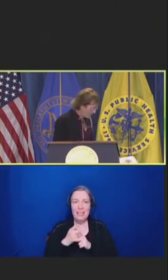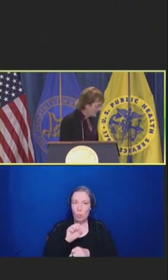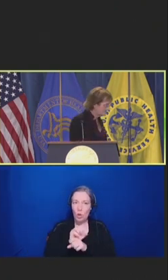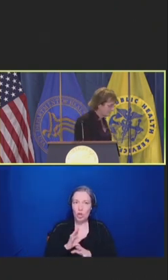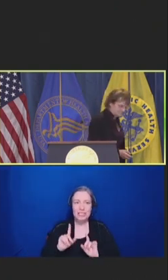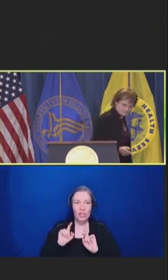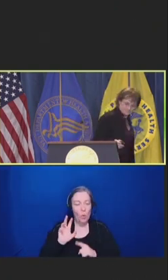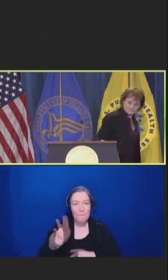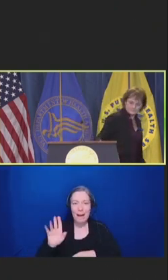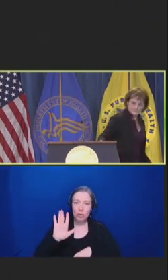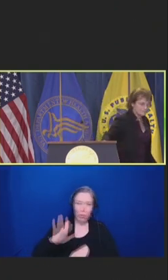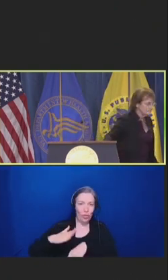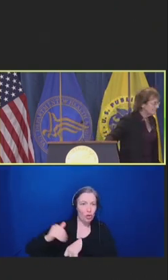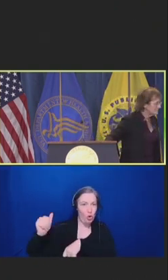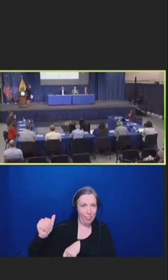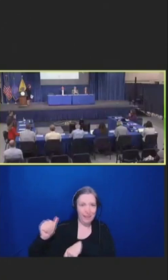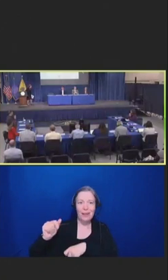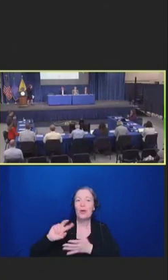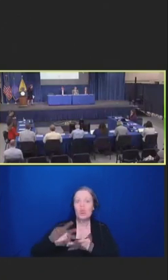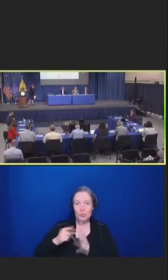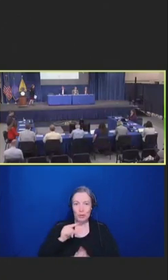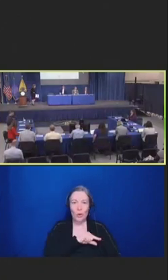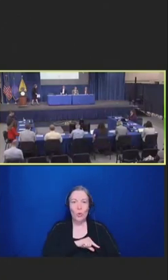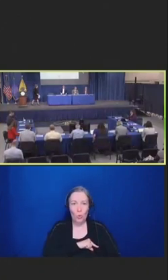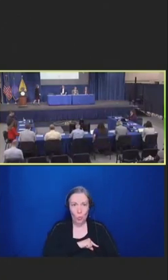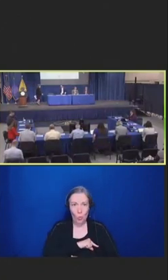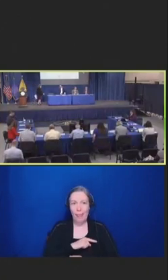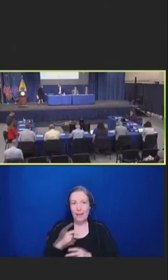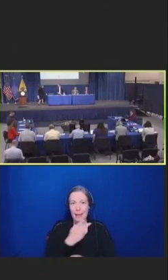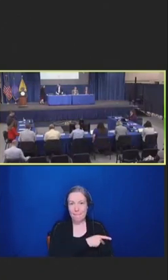Robert Hopkins, Jr.: Thank you, Dr. Brown.